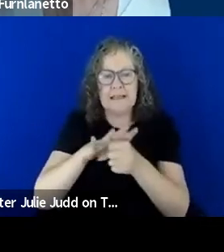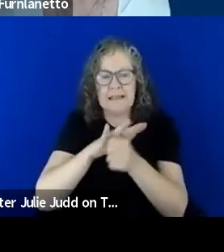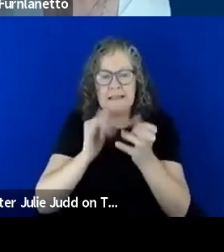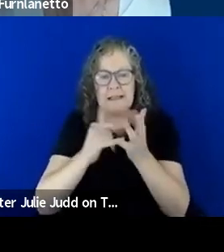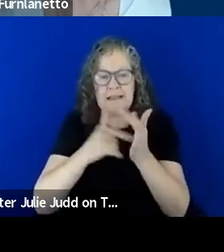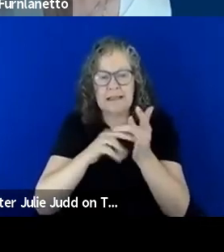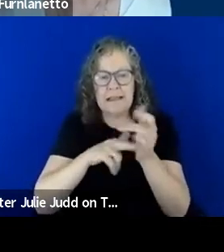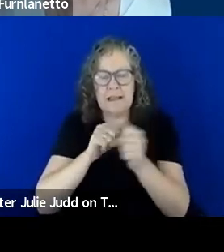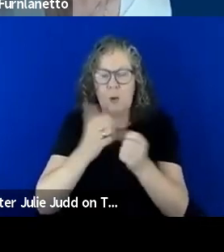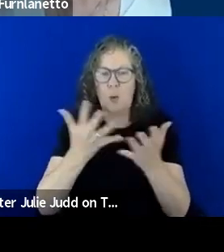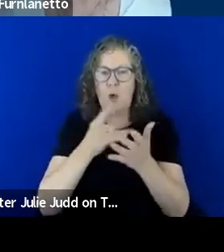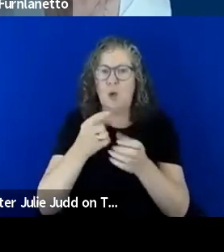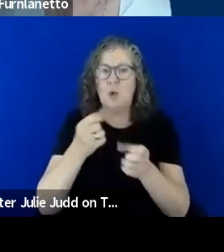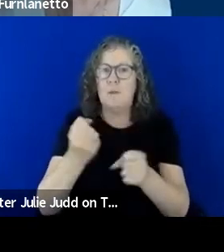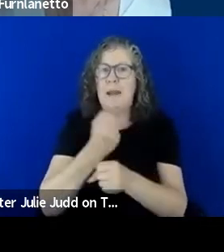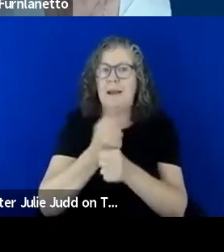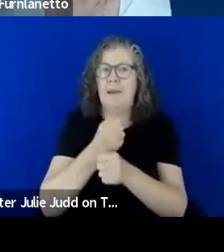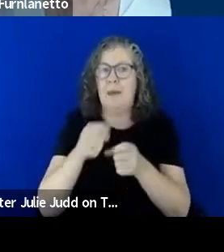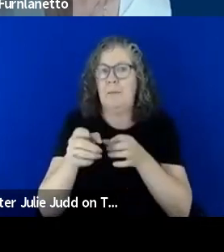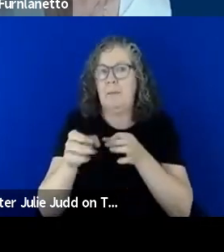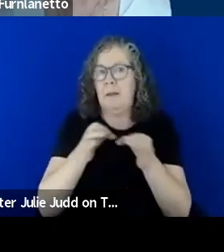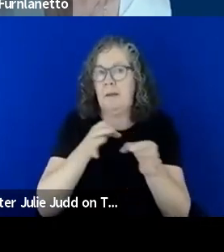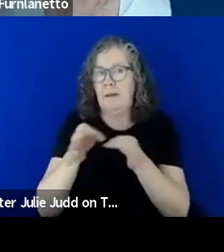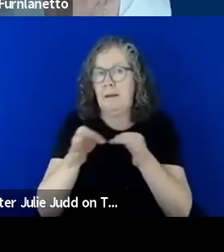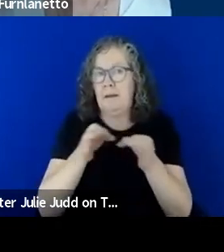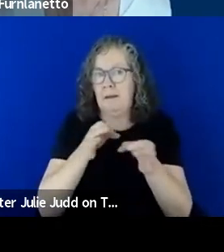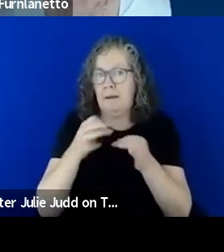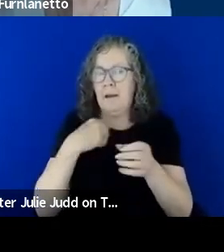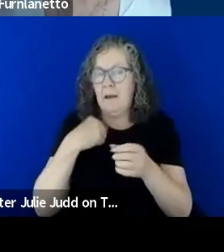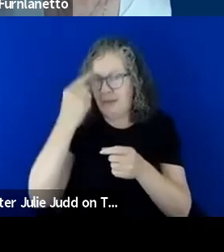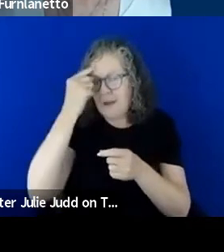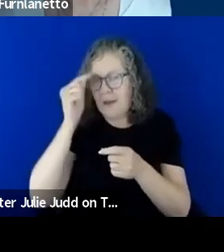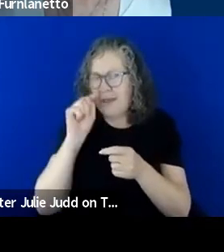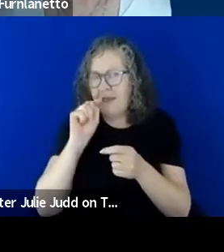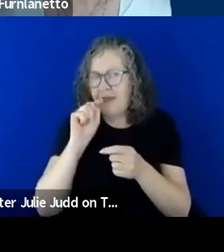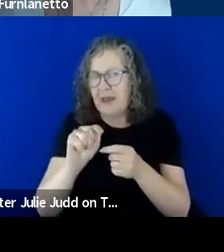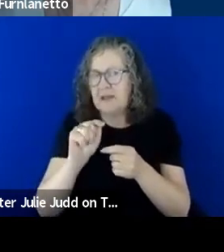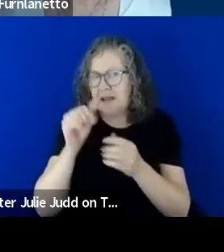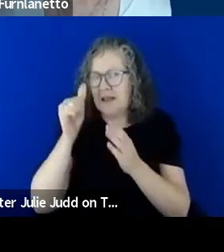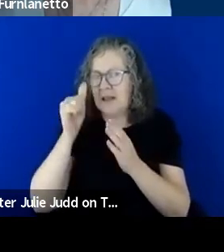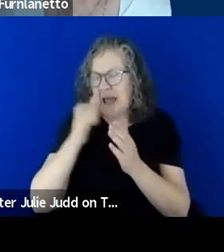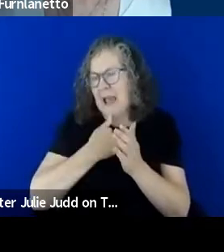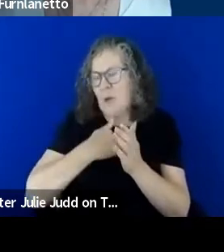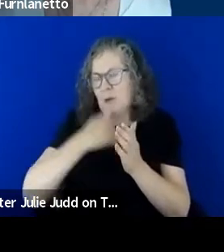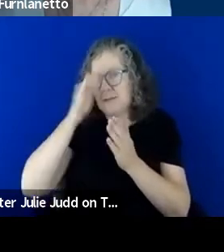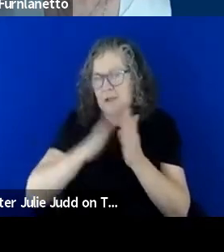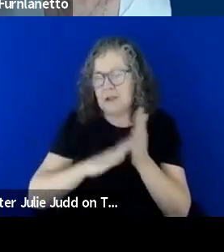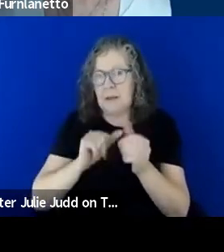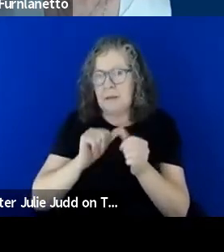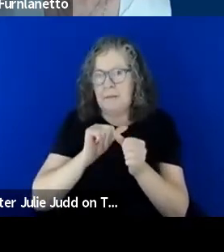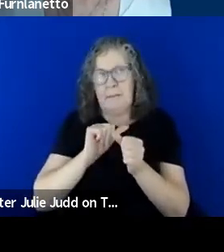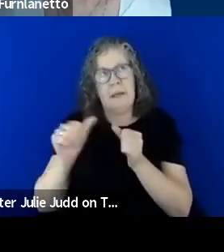and an that i think has been our experience of the best way to to begin to think about and